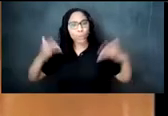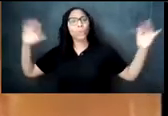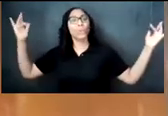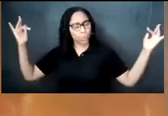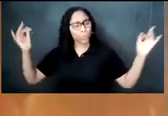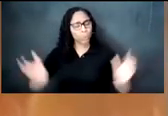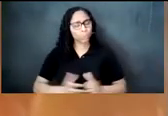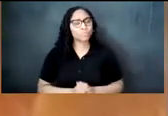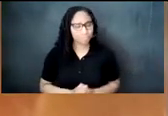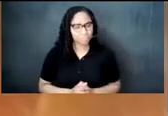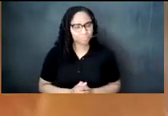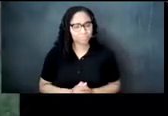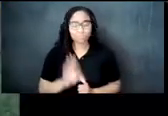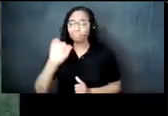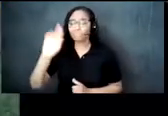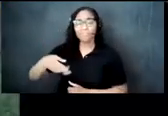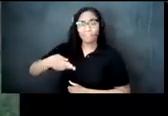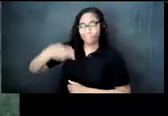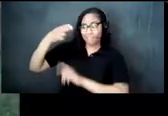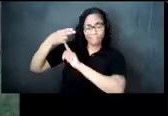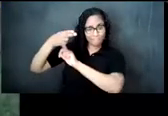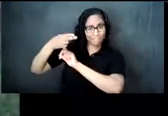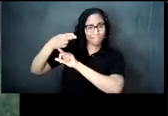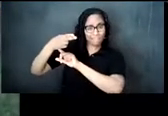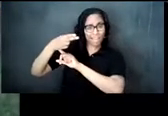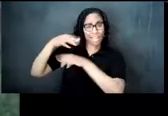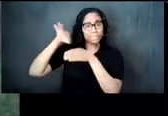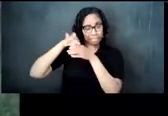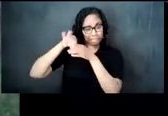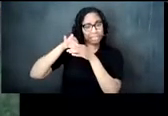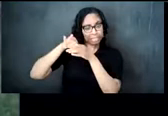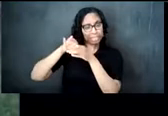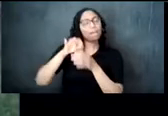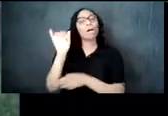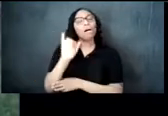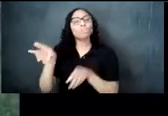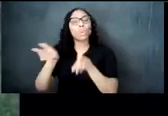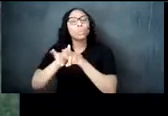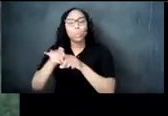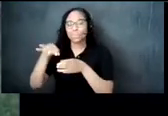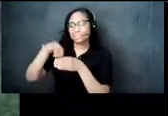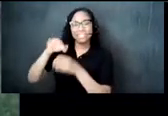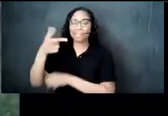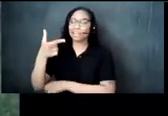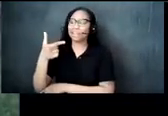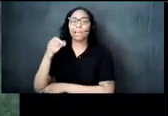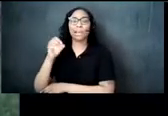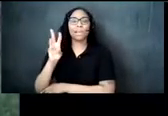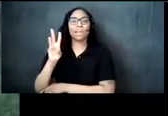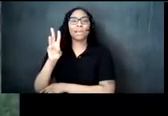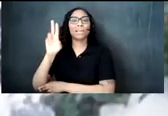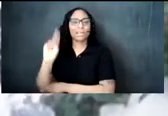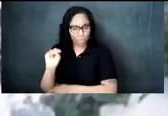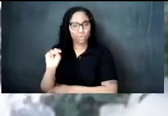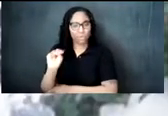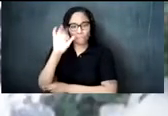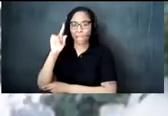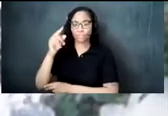high tea dress is a tea dress also known as a tea gown which is suitable for high tea the hemline is